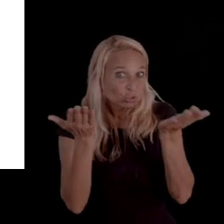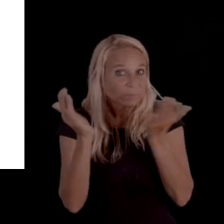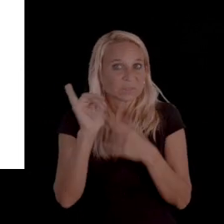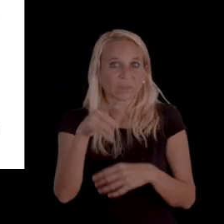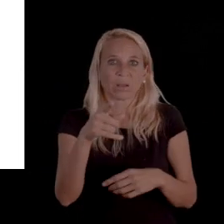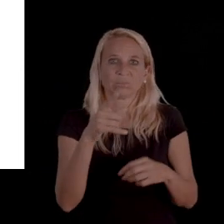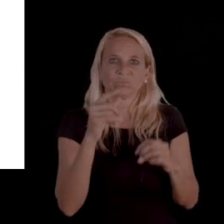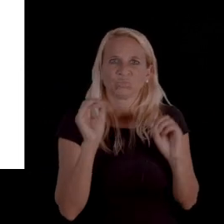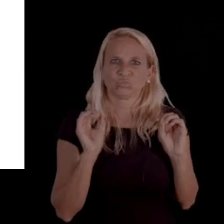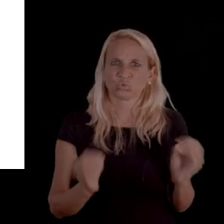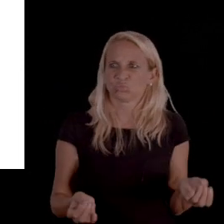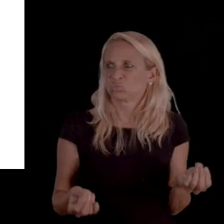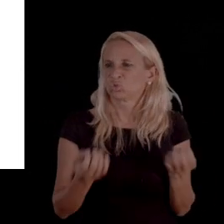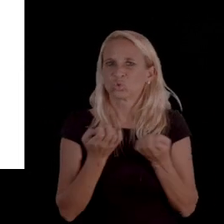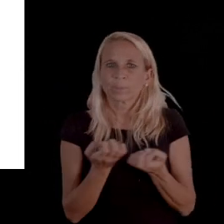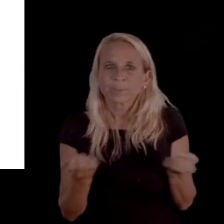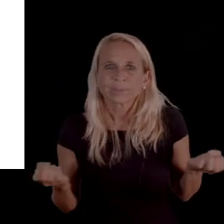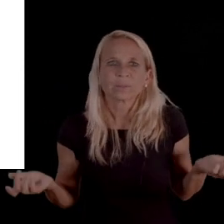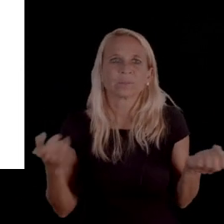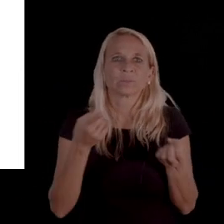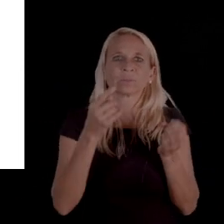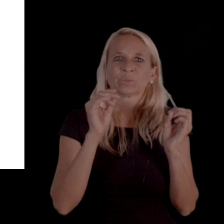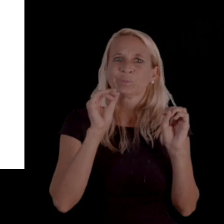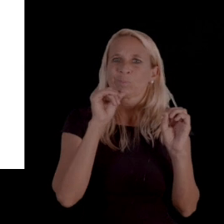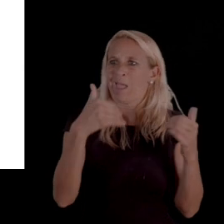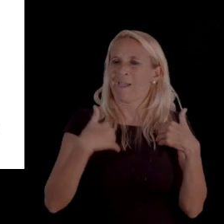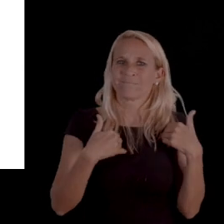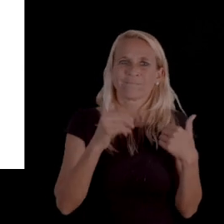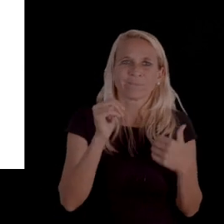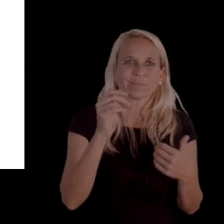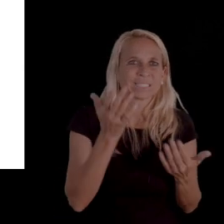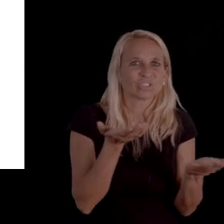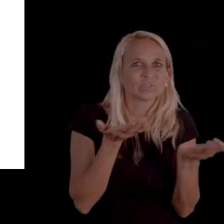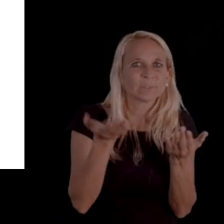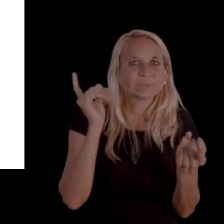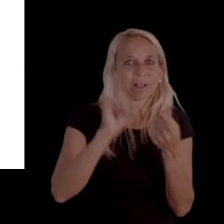that you don't have or a new piece of equipment where you're not gonna get the service